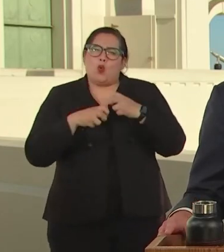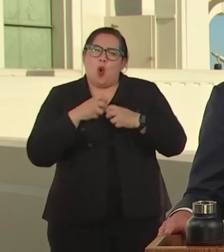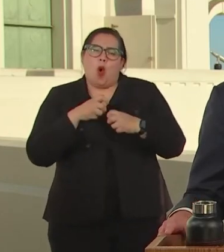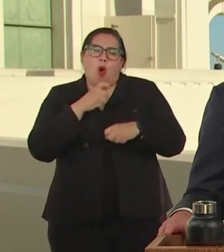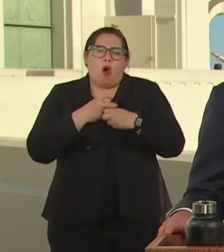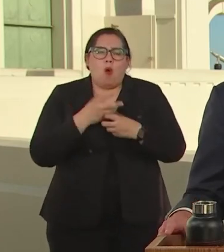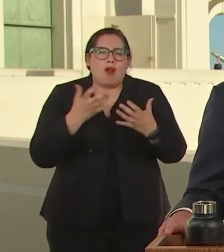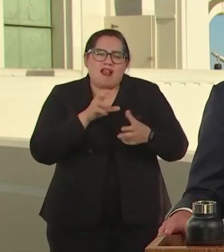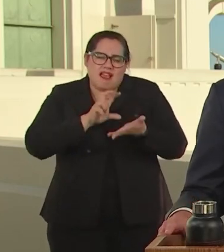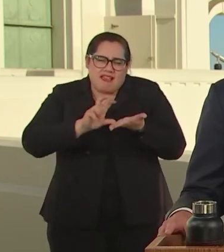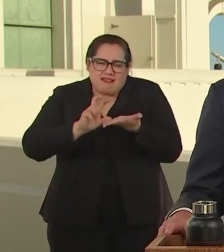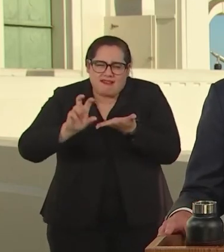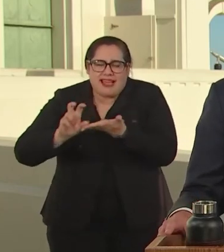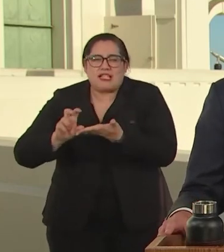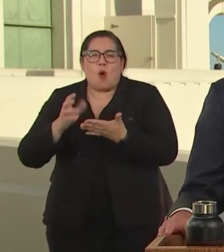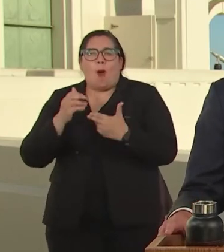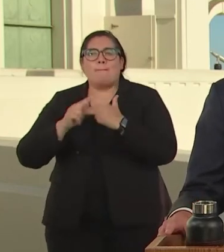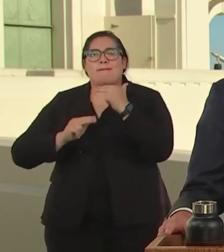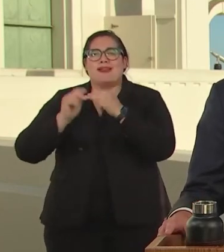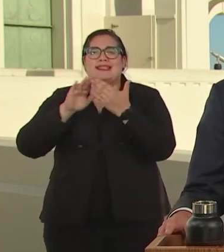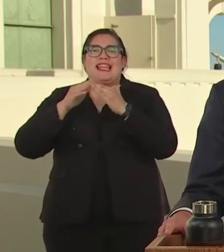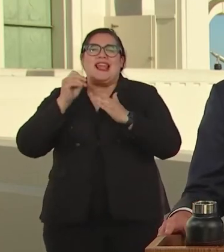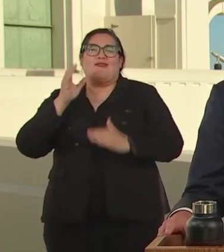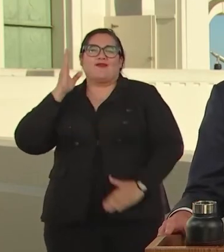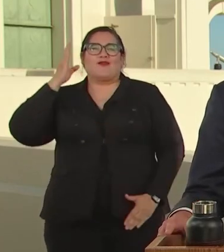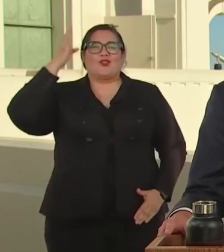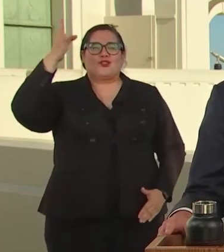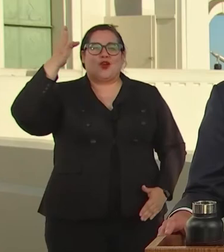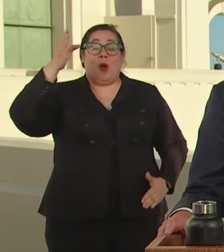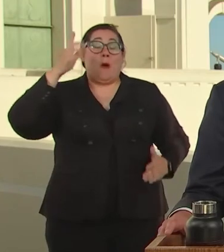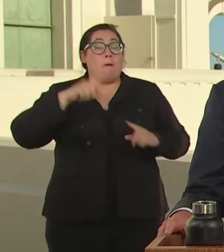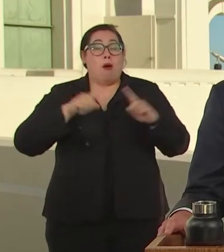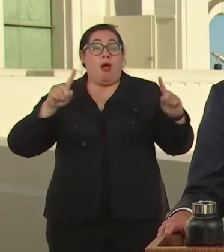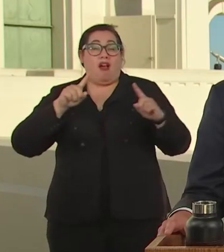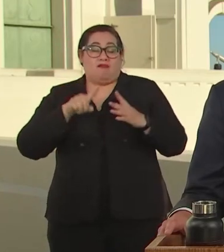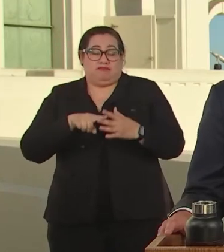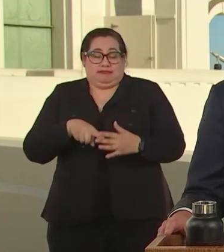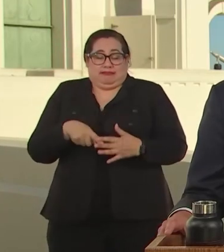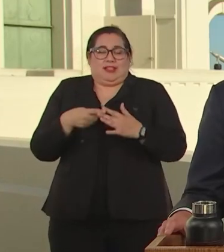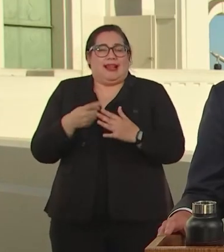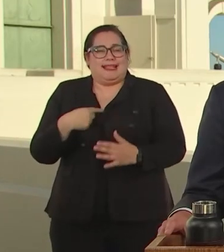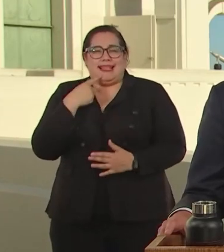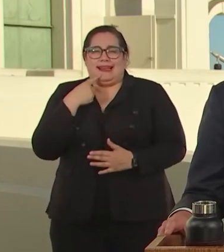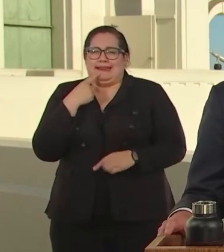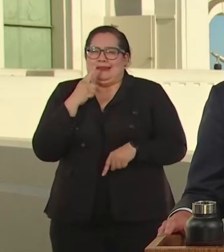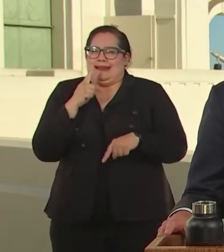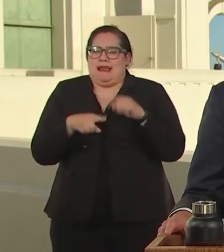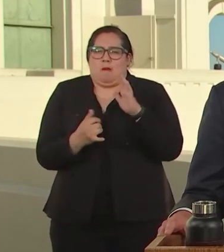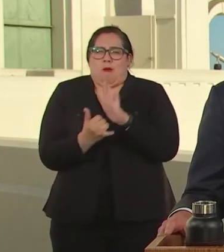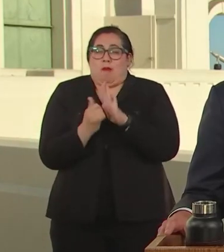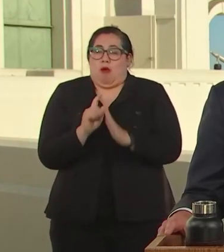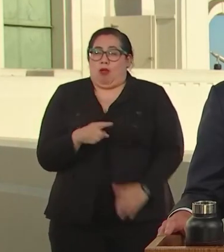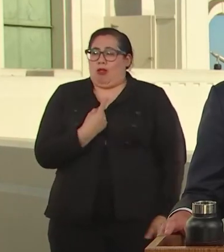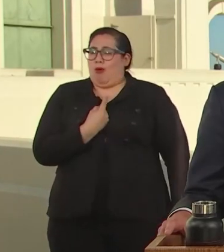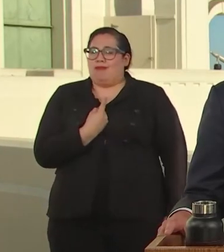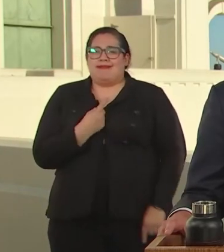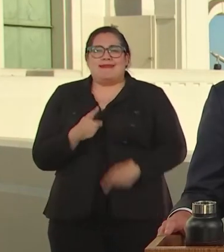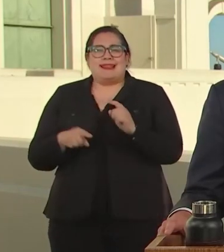WENT UNADDRESSED. FROM THE START, I SAID NONE OF